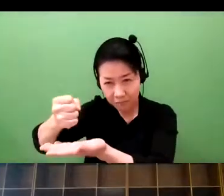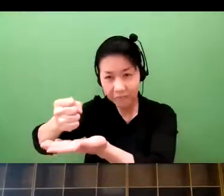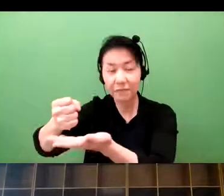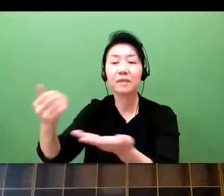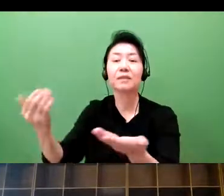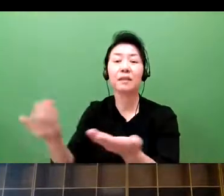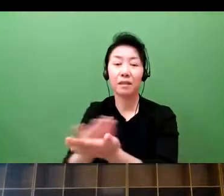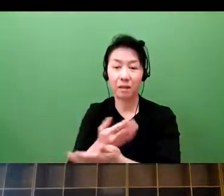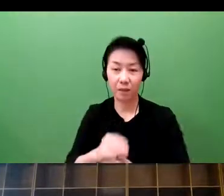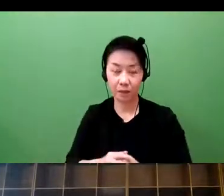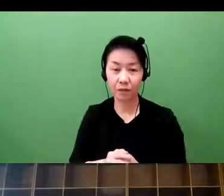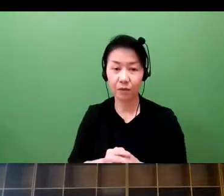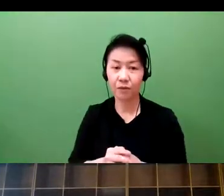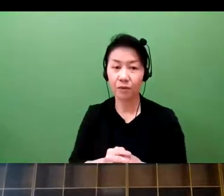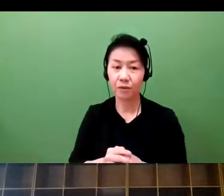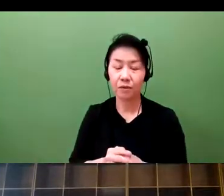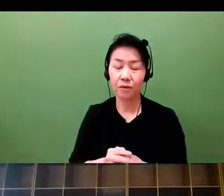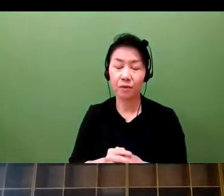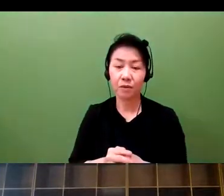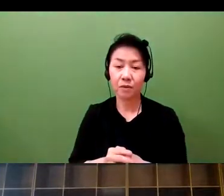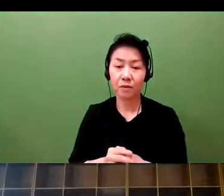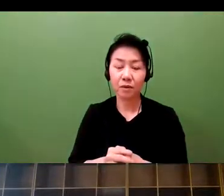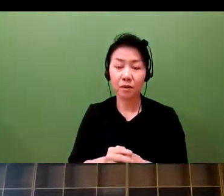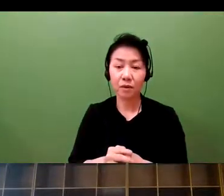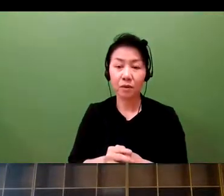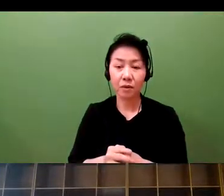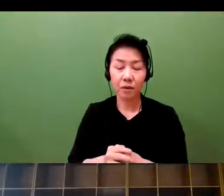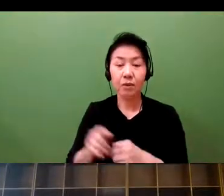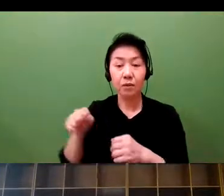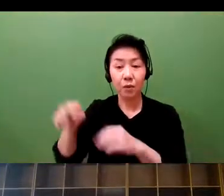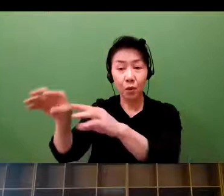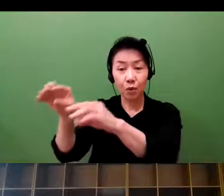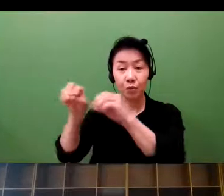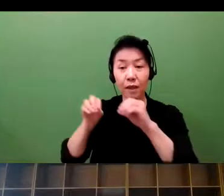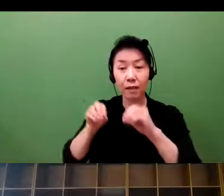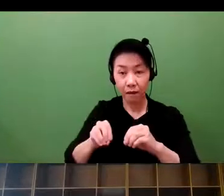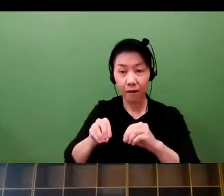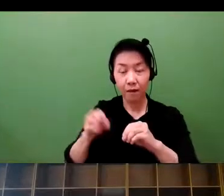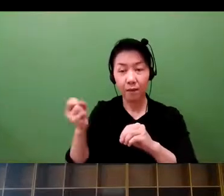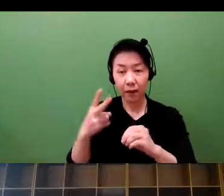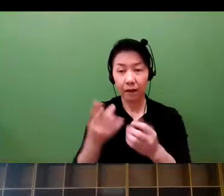that is specific to Japan is now confronted by limitations on what it can do.